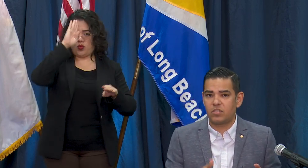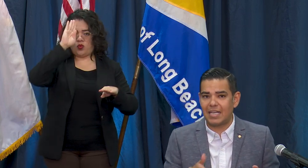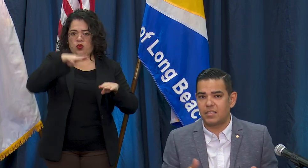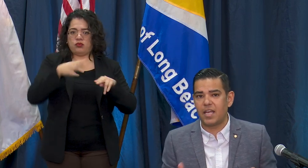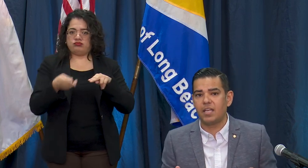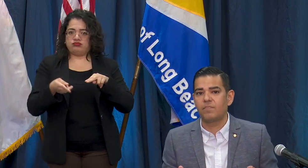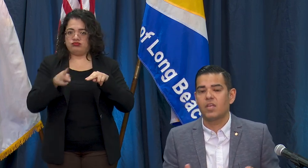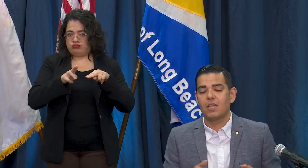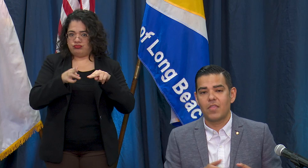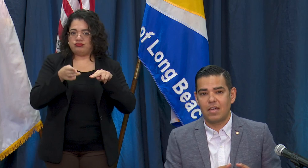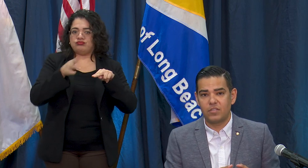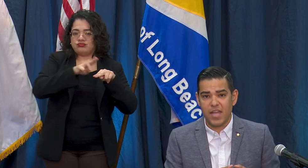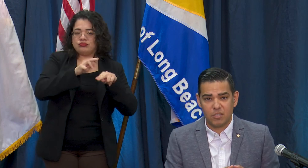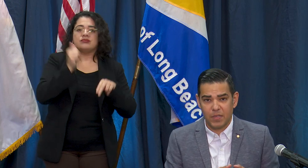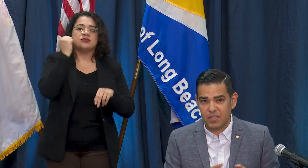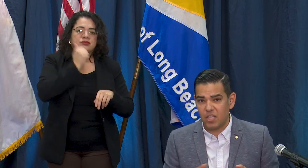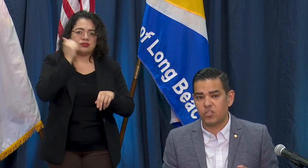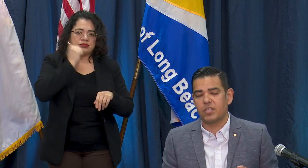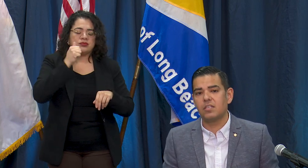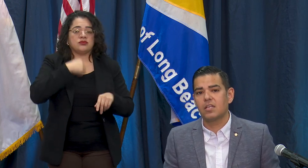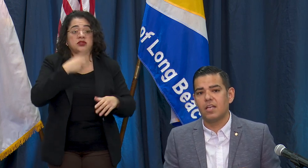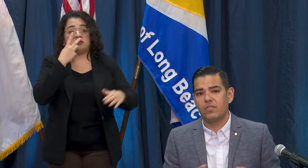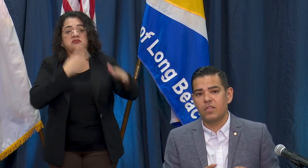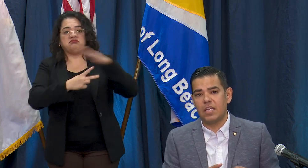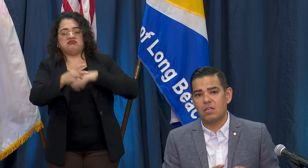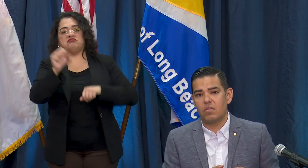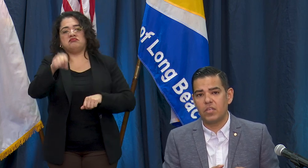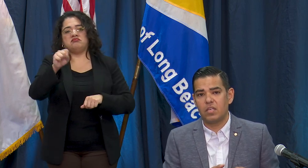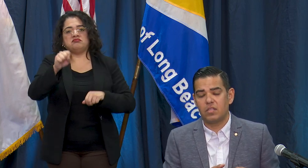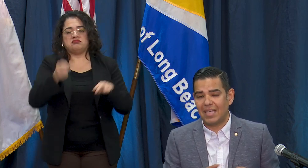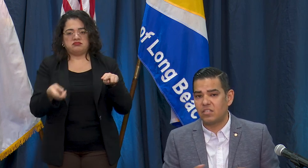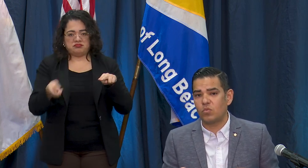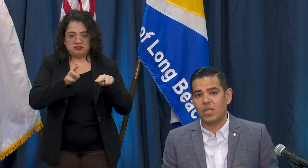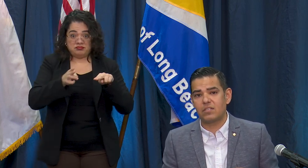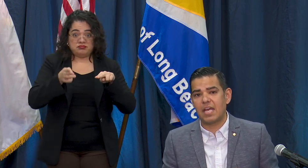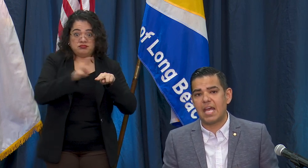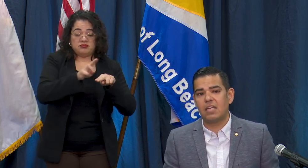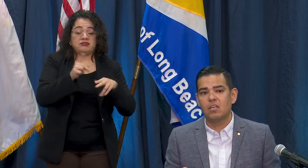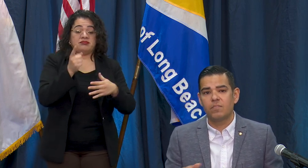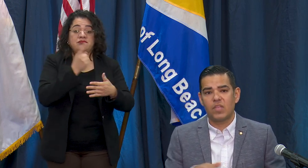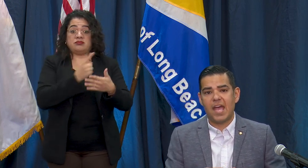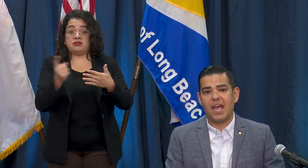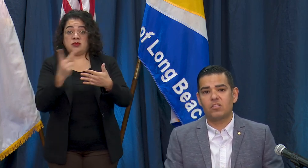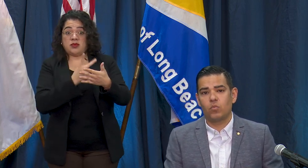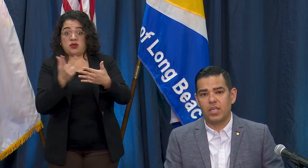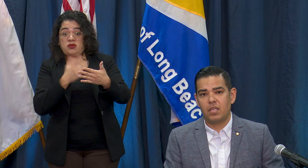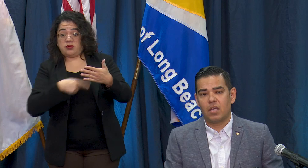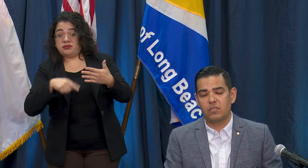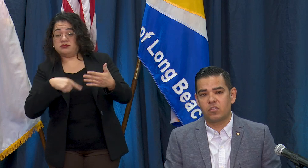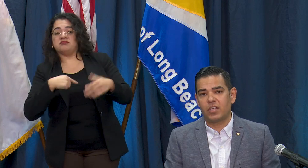day to day. That is the expectation in the days and weeks ahead as we start